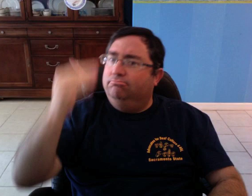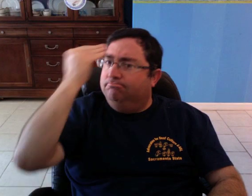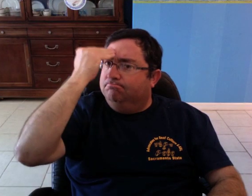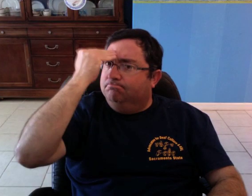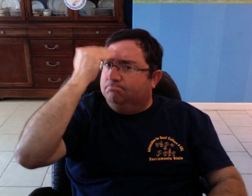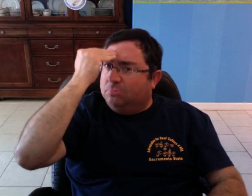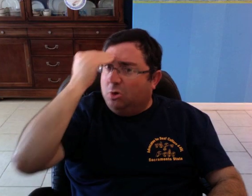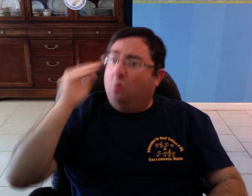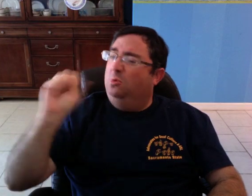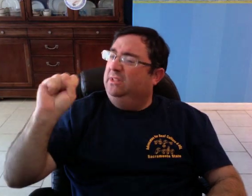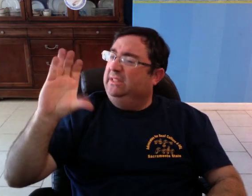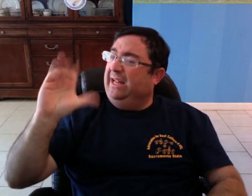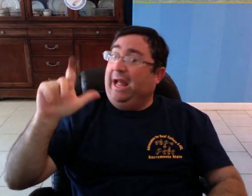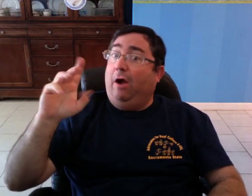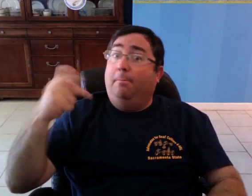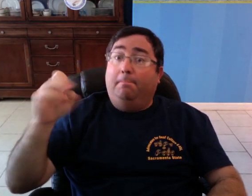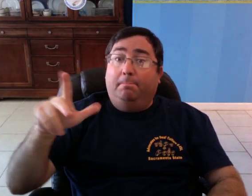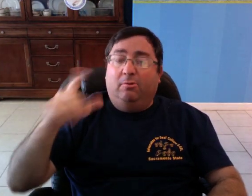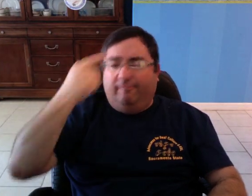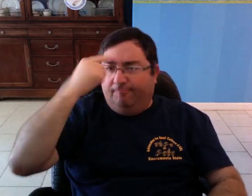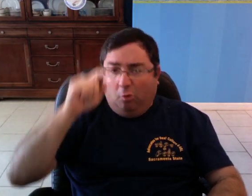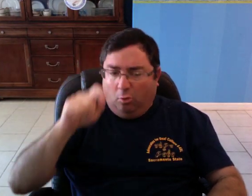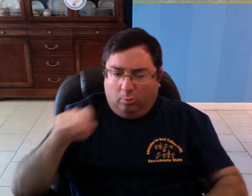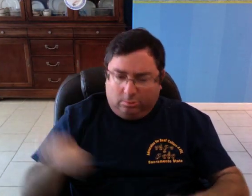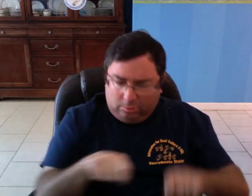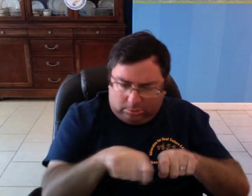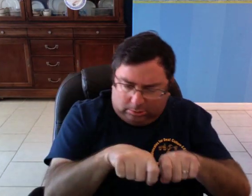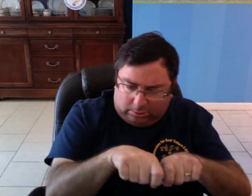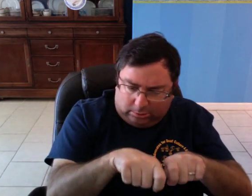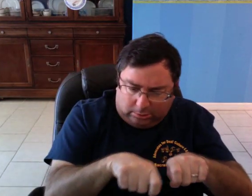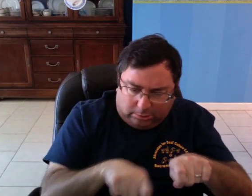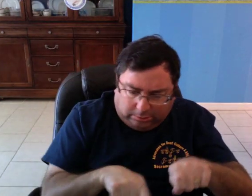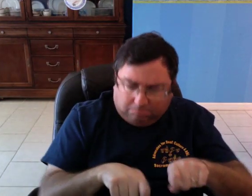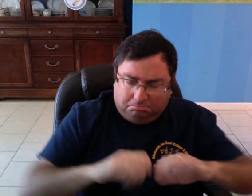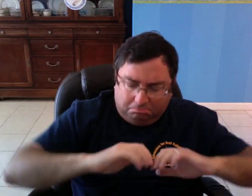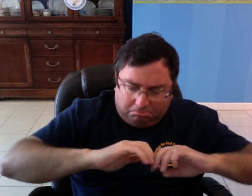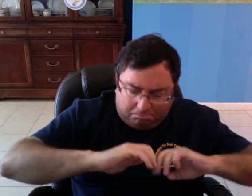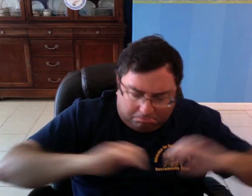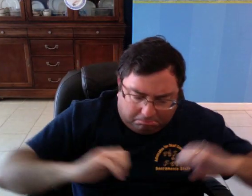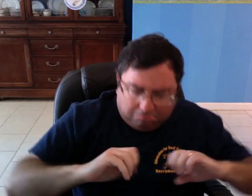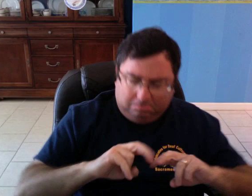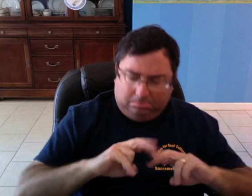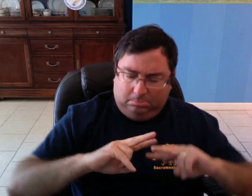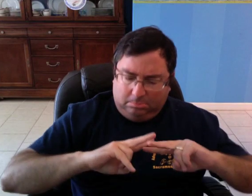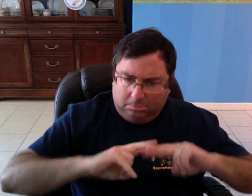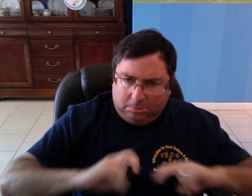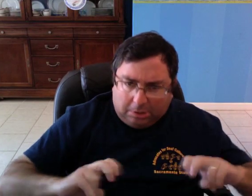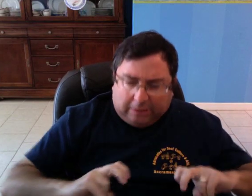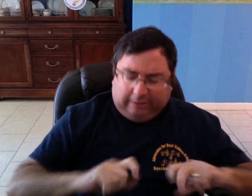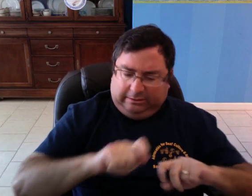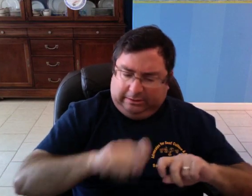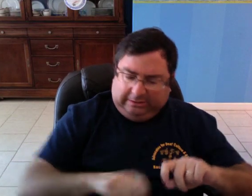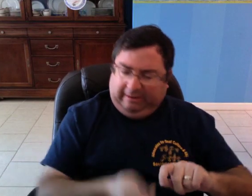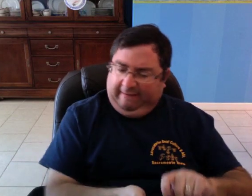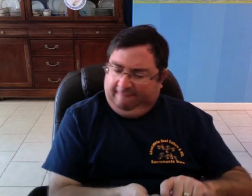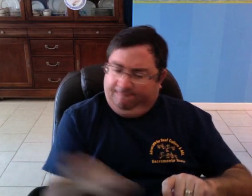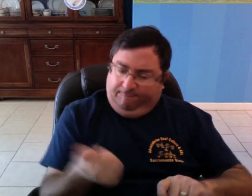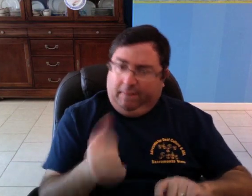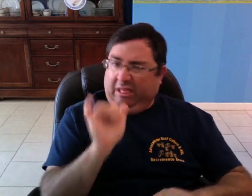A scalpel is used to remove diseased or unwanted parts.